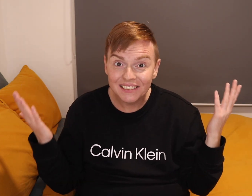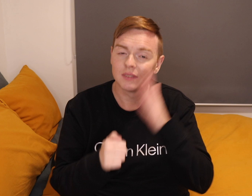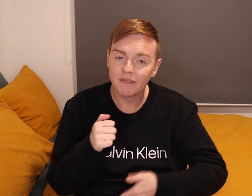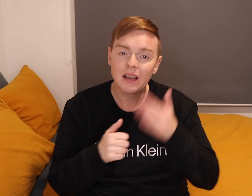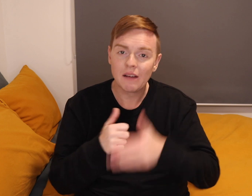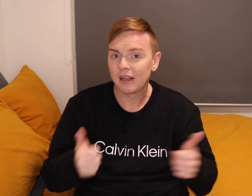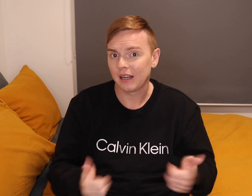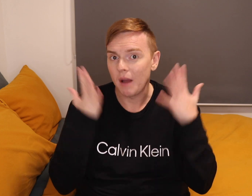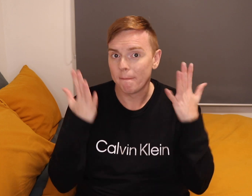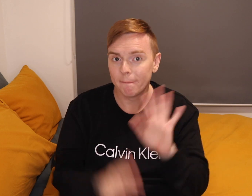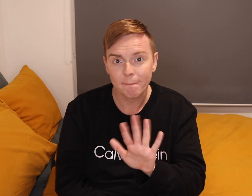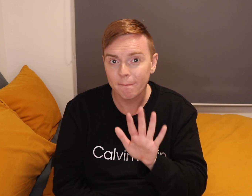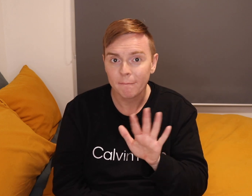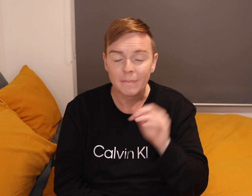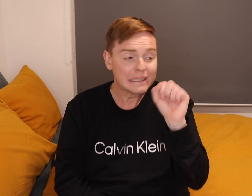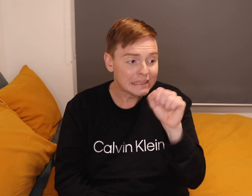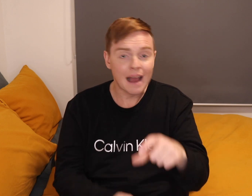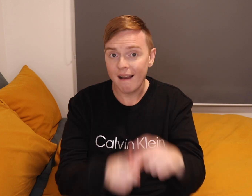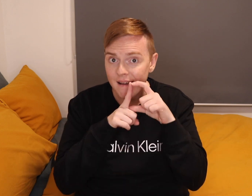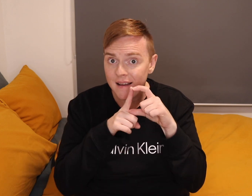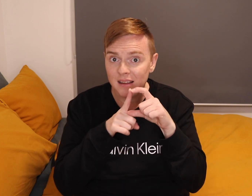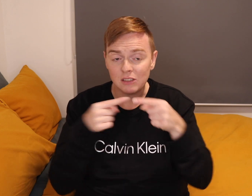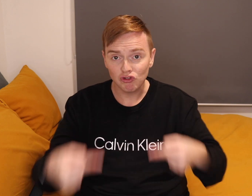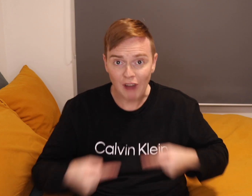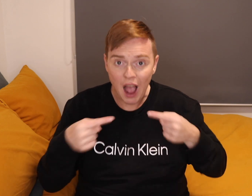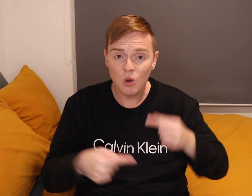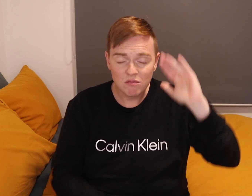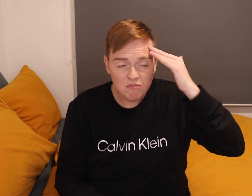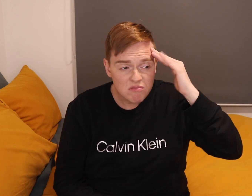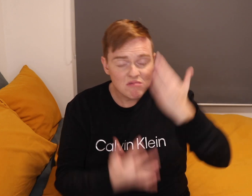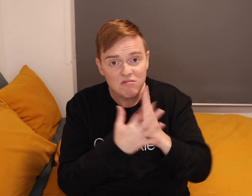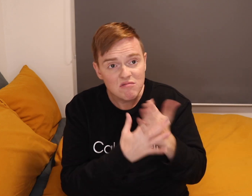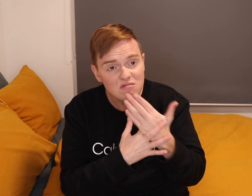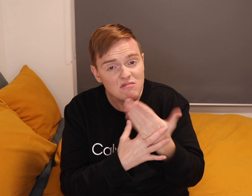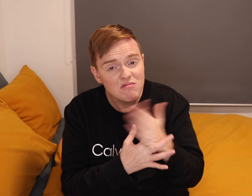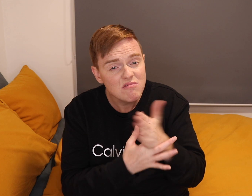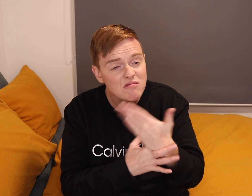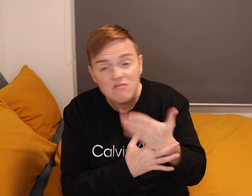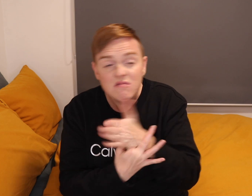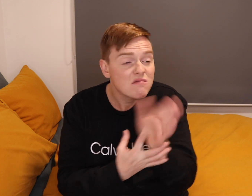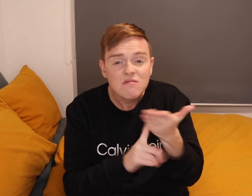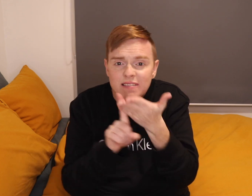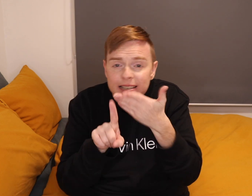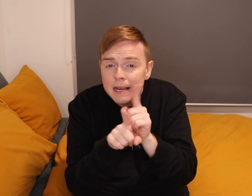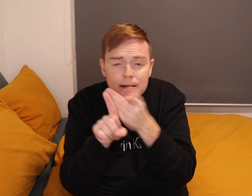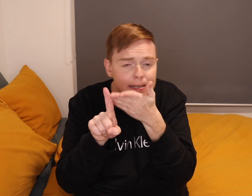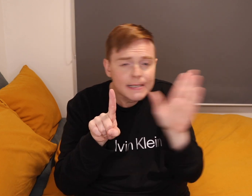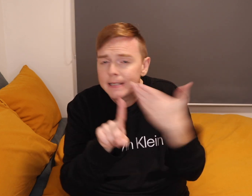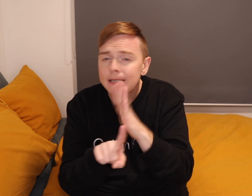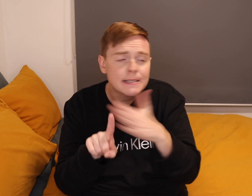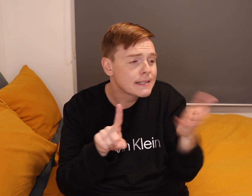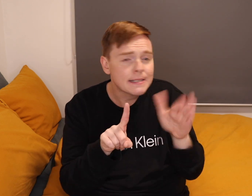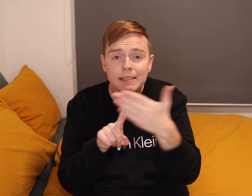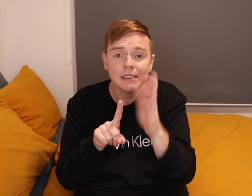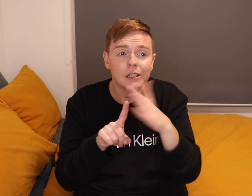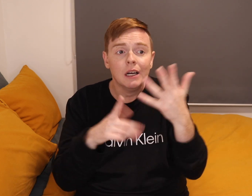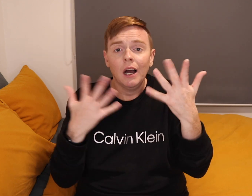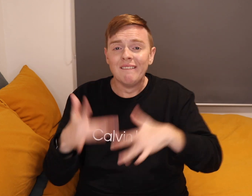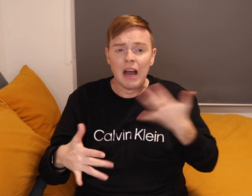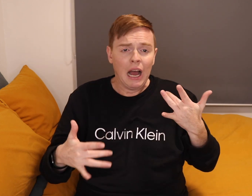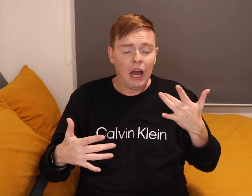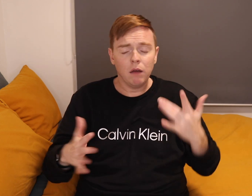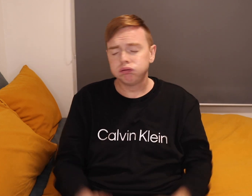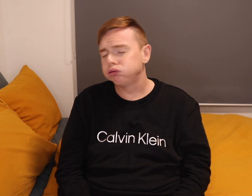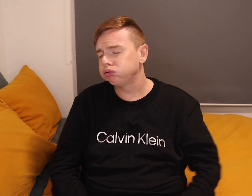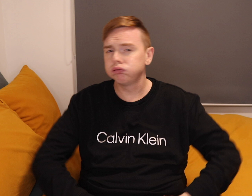Never give up. Yes, it can be struggles. Hard. Go through different paths.